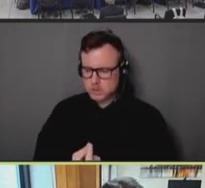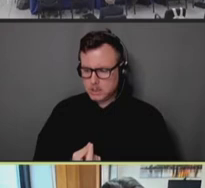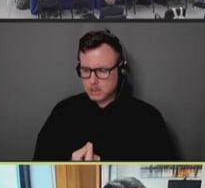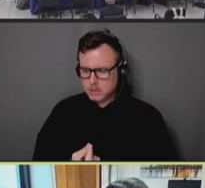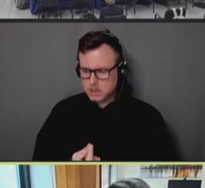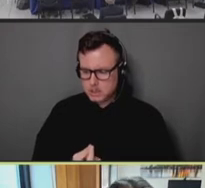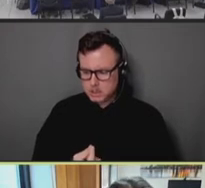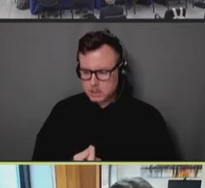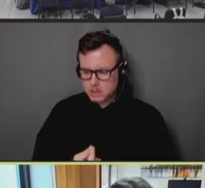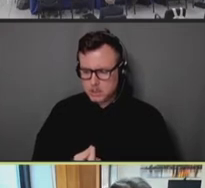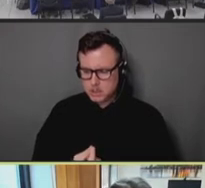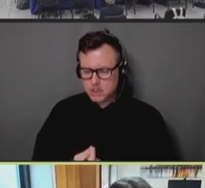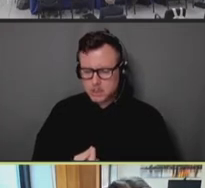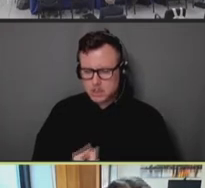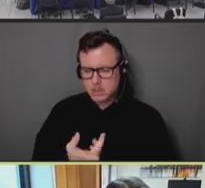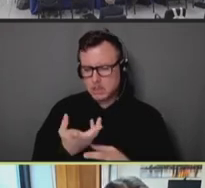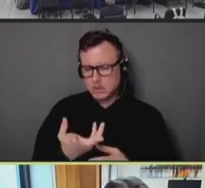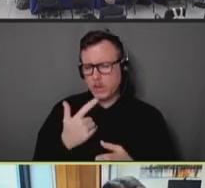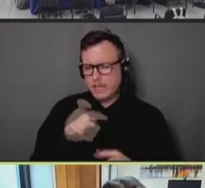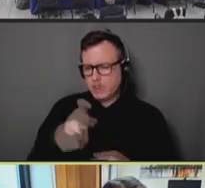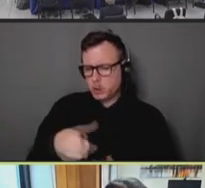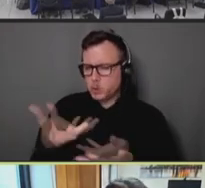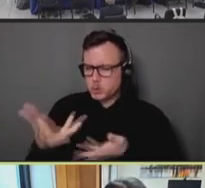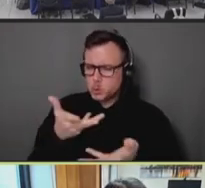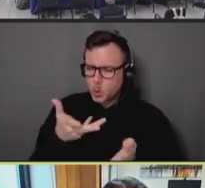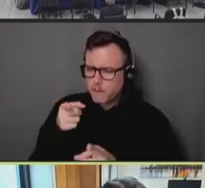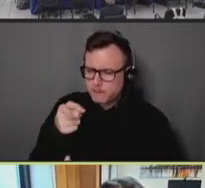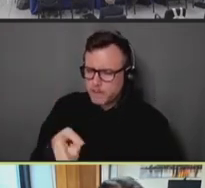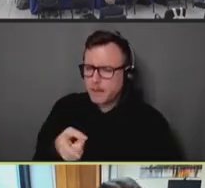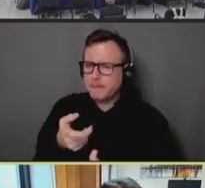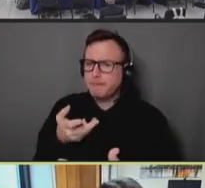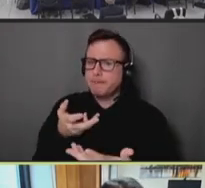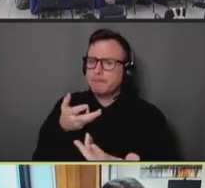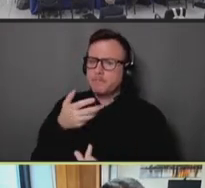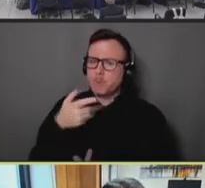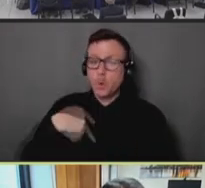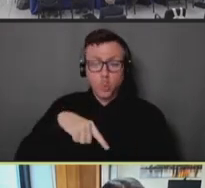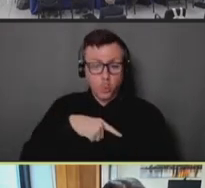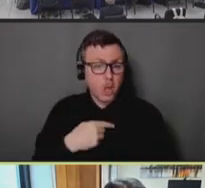focused on serving them in a way that recognizes that we're humans, we don't always get it right.